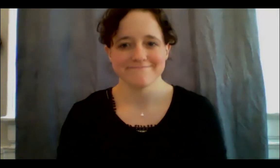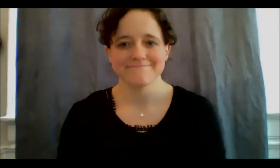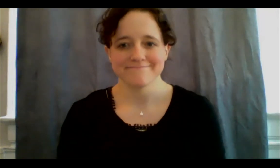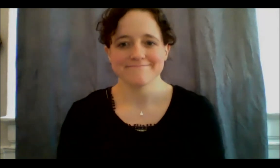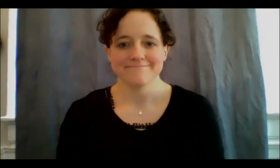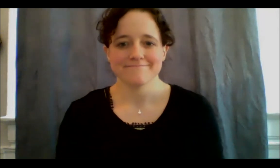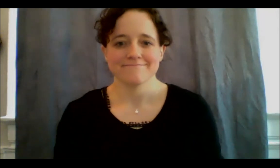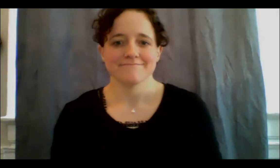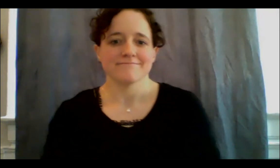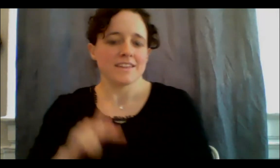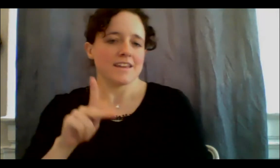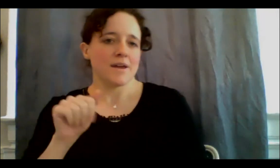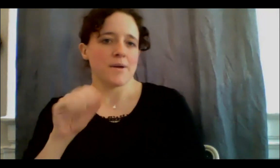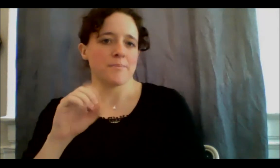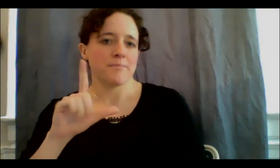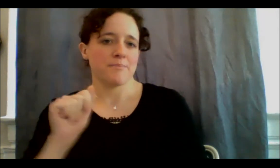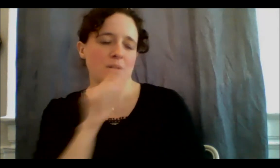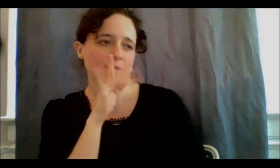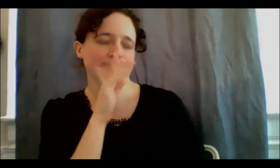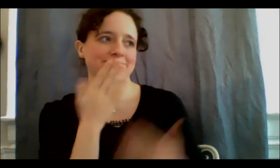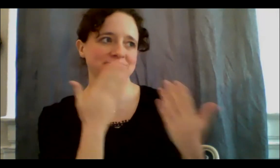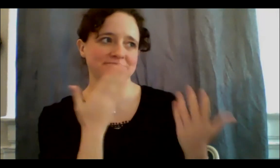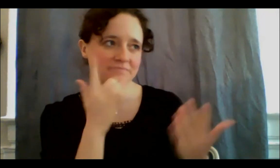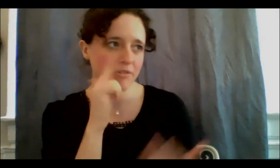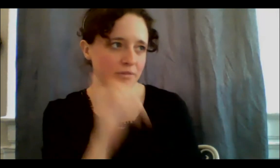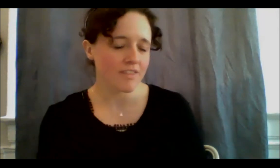Thank you very much for that. I agree with Shafia, these are very